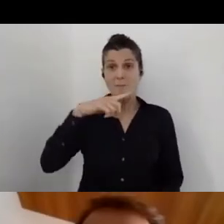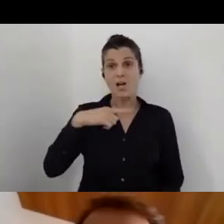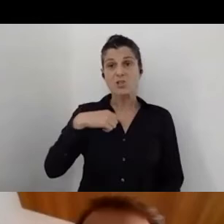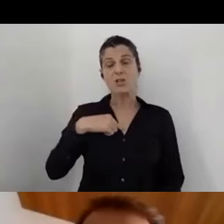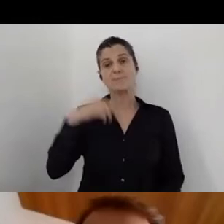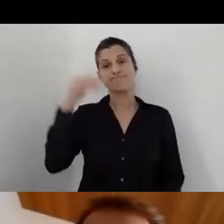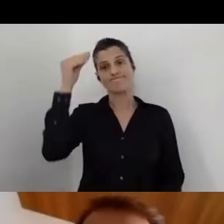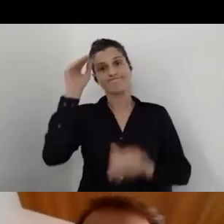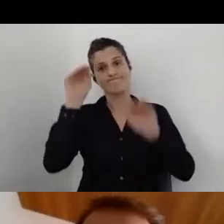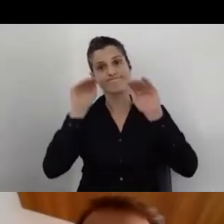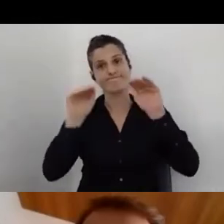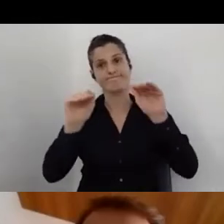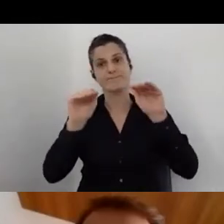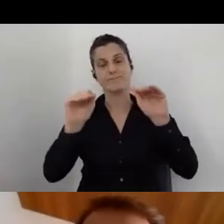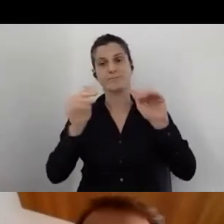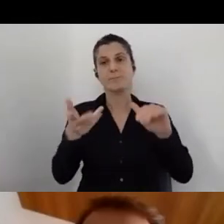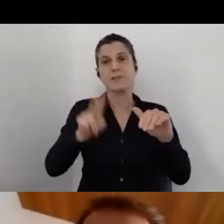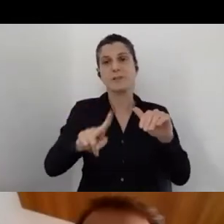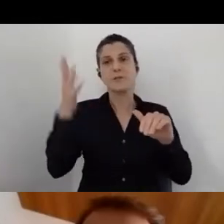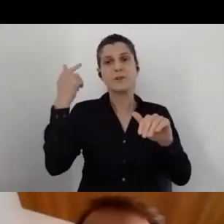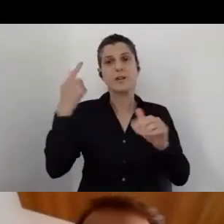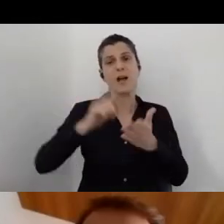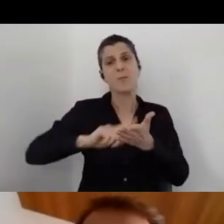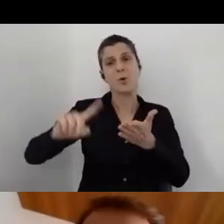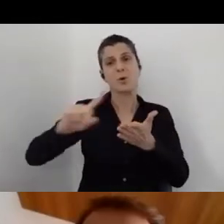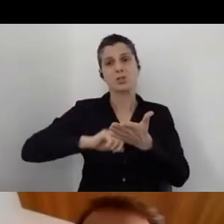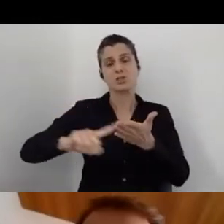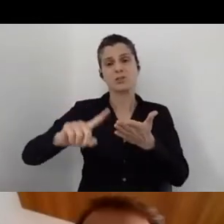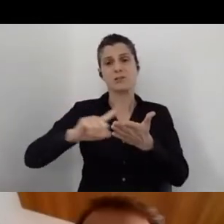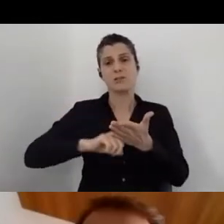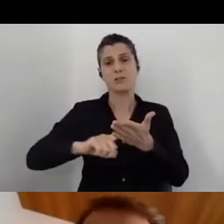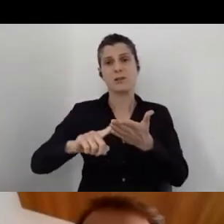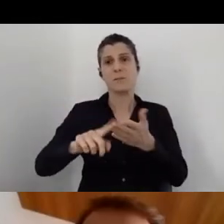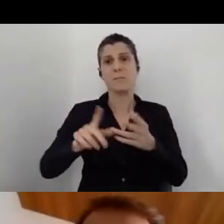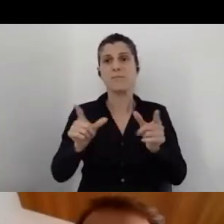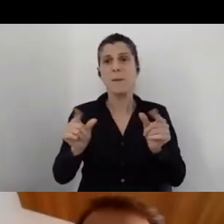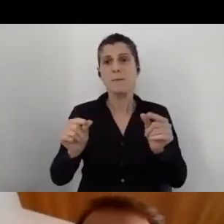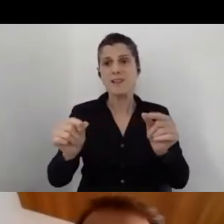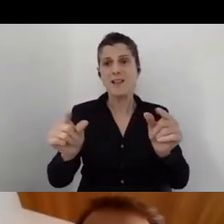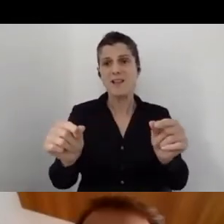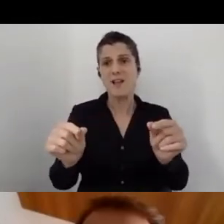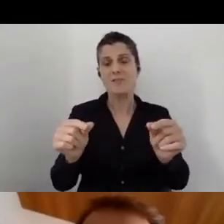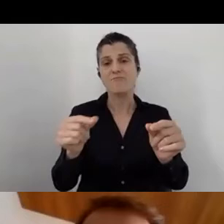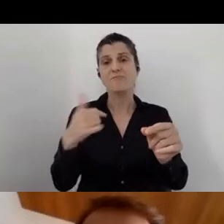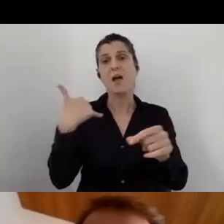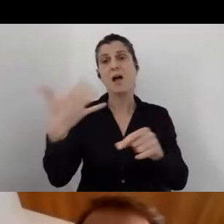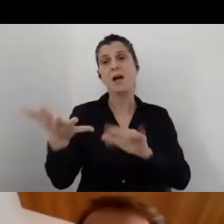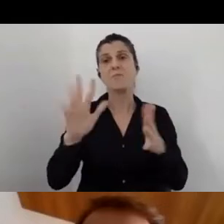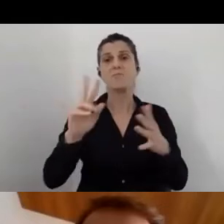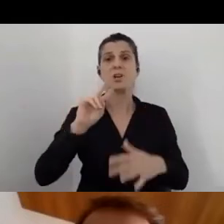passed away a couple of months ago from cancer after almost two years of his